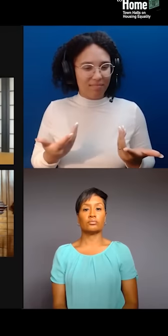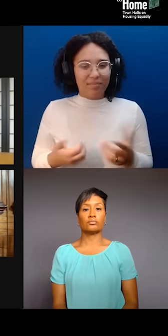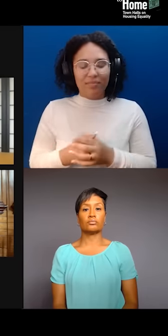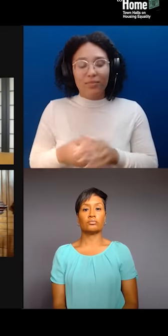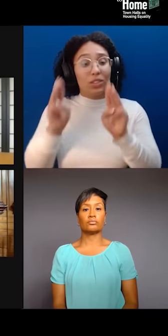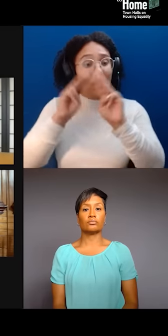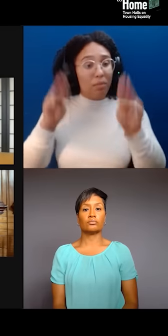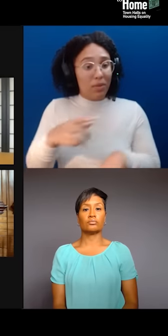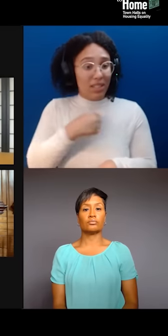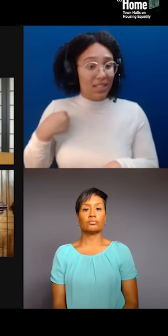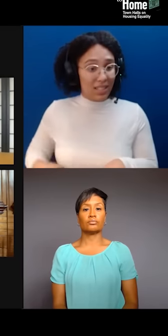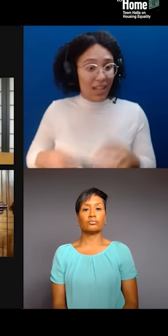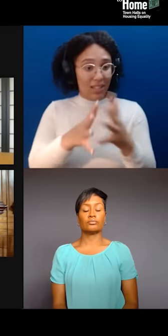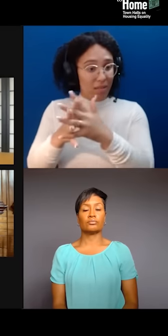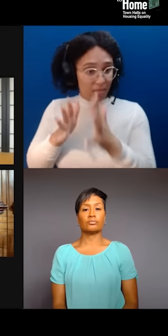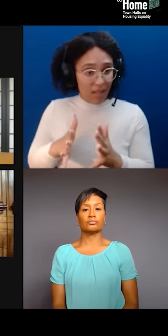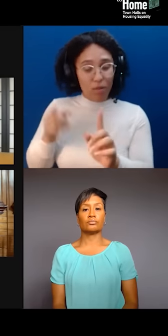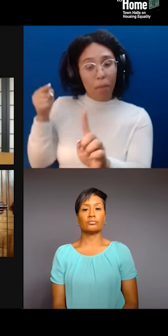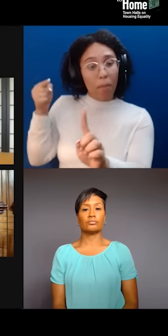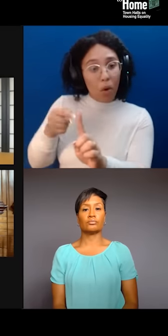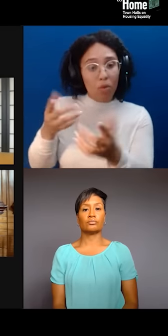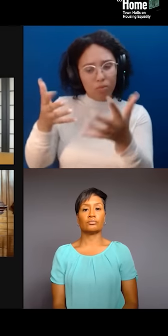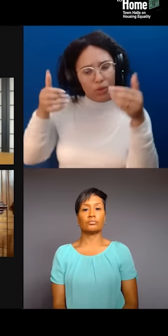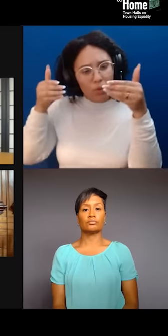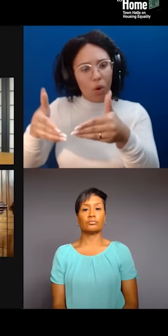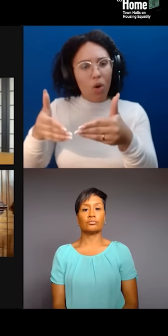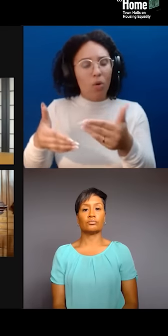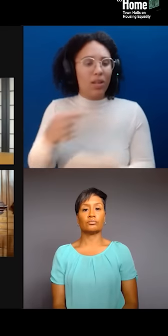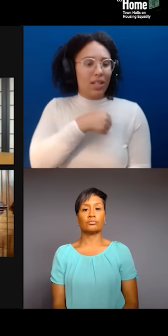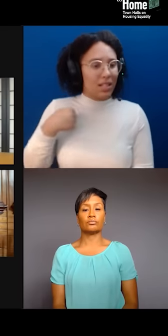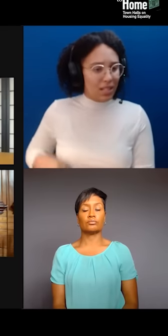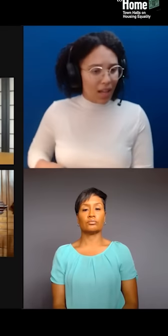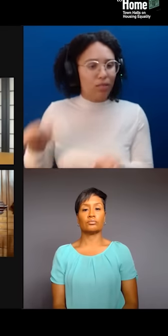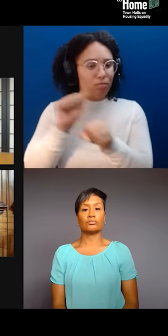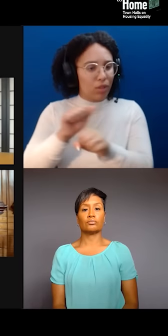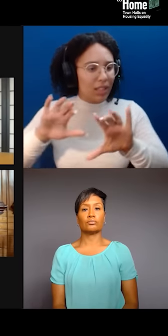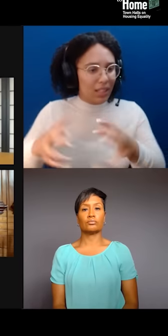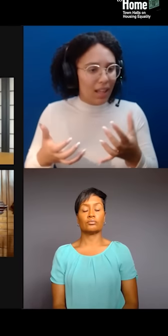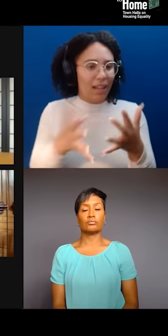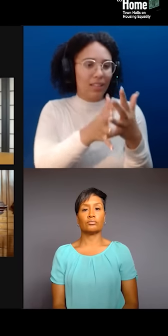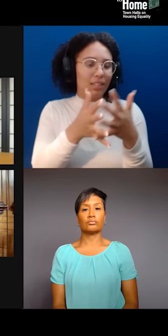of working class Chinese Americans and Asians, right, throughout this country. And now, it's taking this blood money